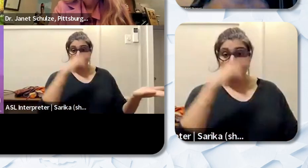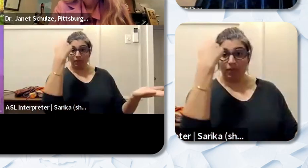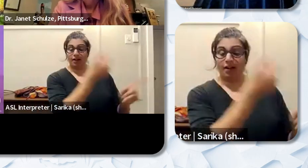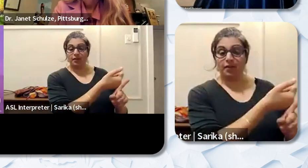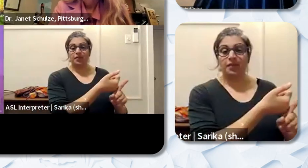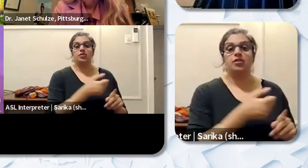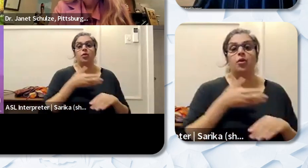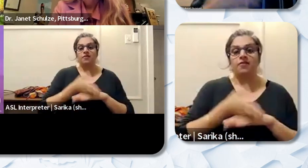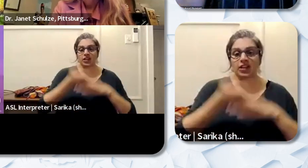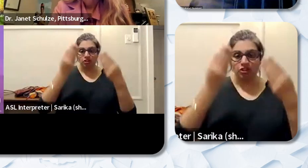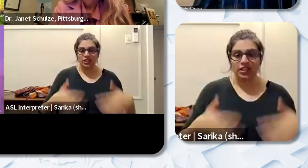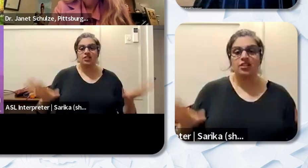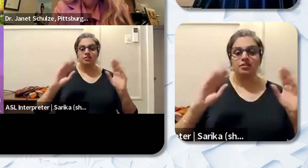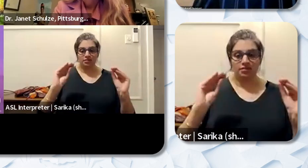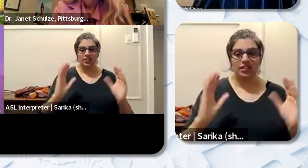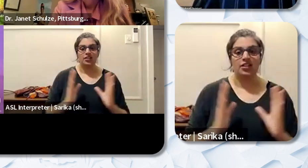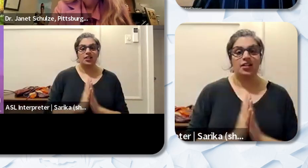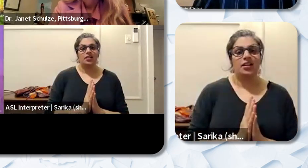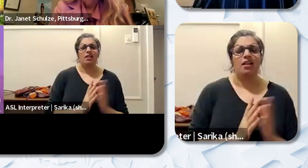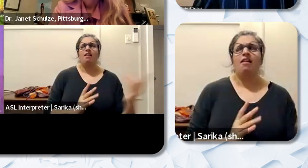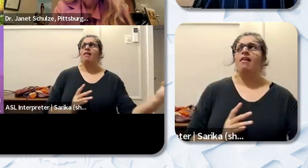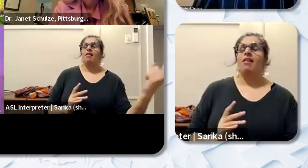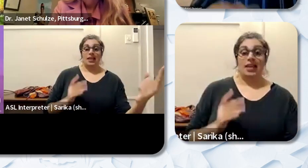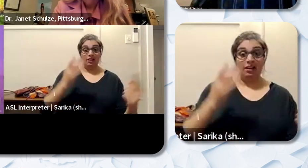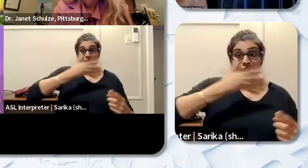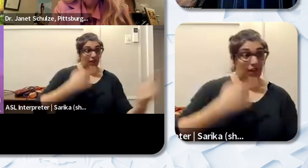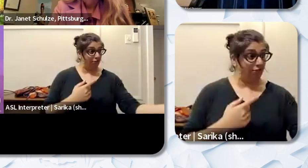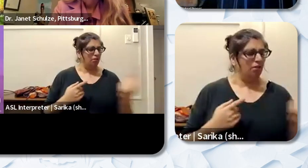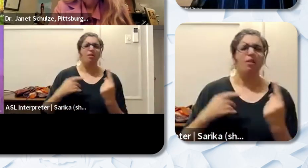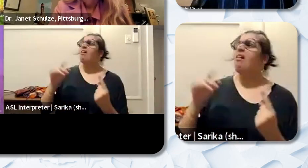teaching you know he asked in front of everyone like “Mr. Okonkwo. How do I get my hair to look